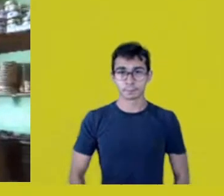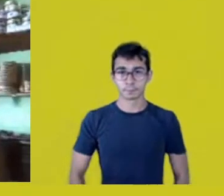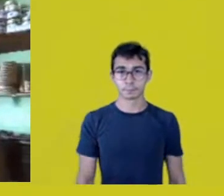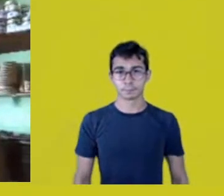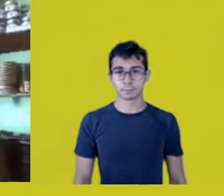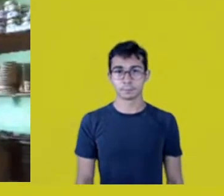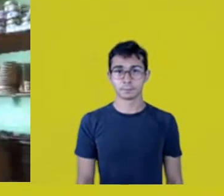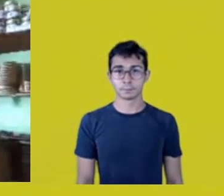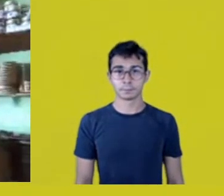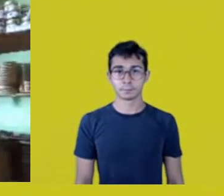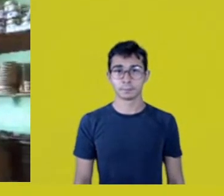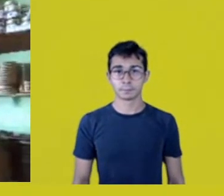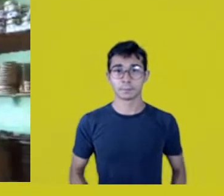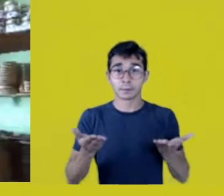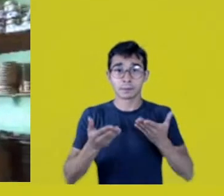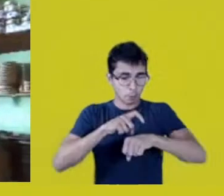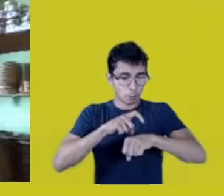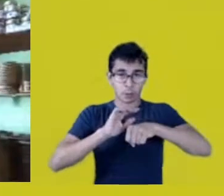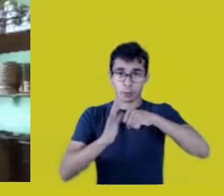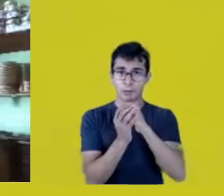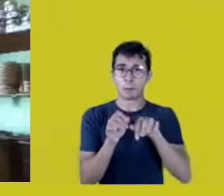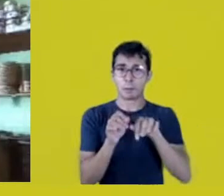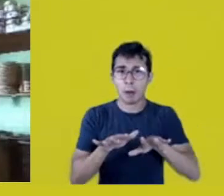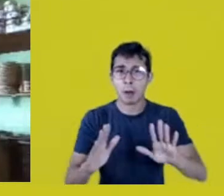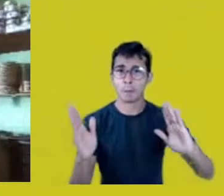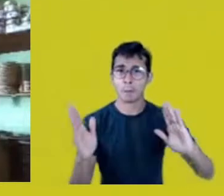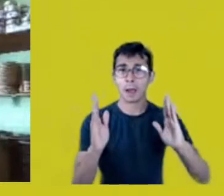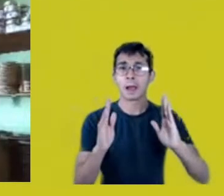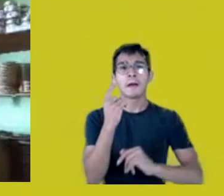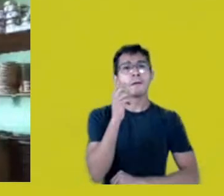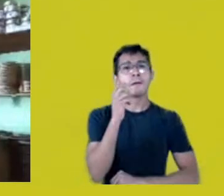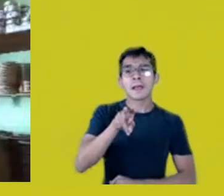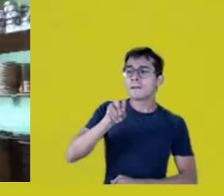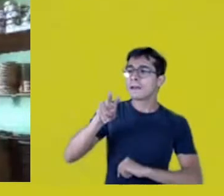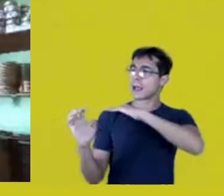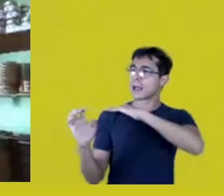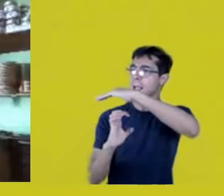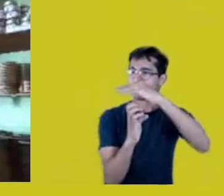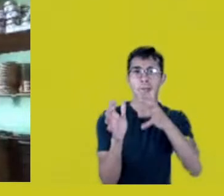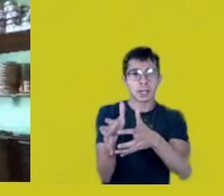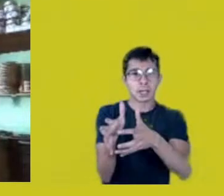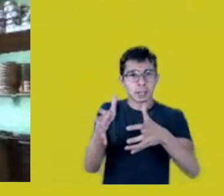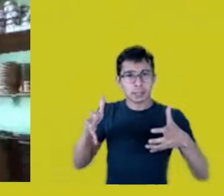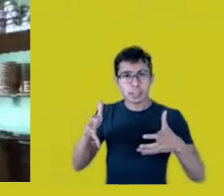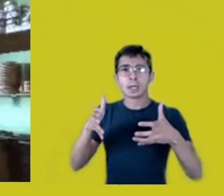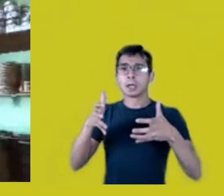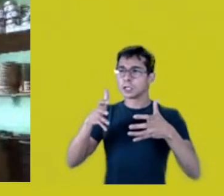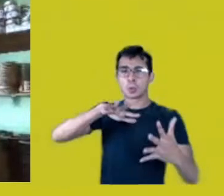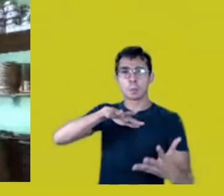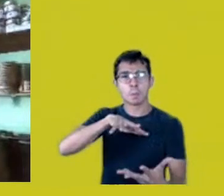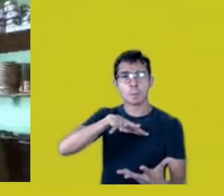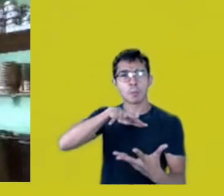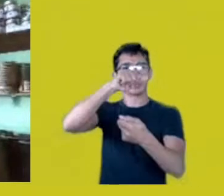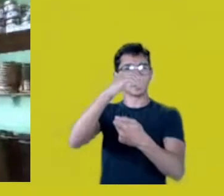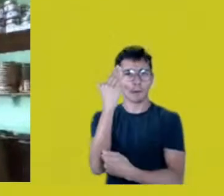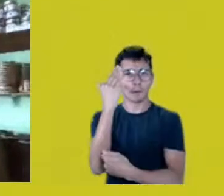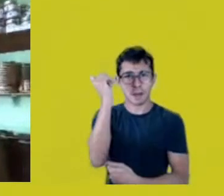and in the middle of the pandemic, we see companies, giant multinational corporations, such as JBS,